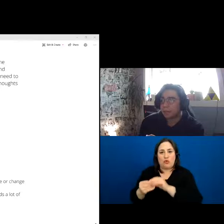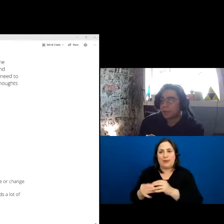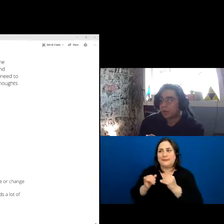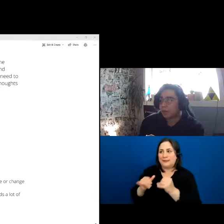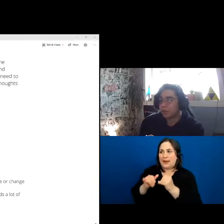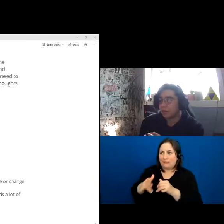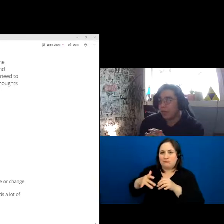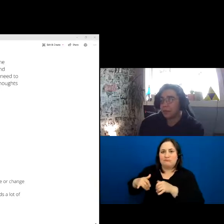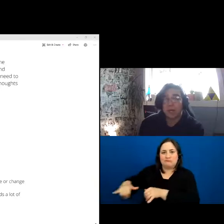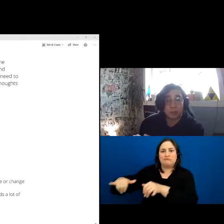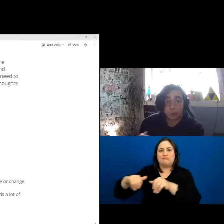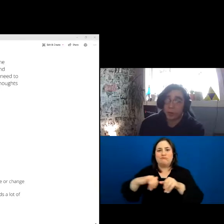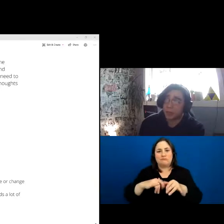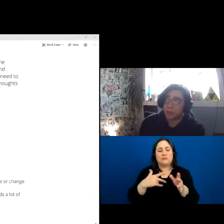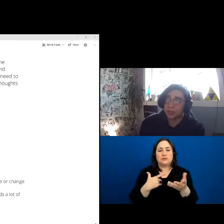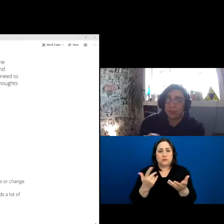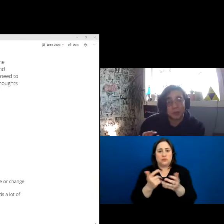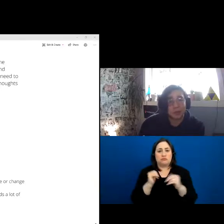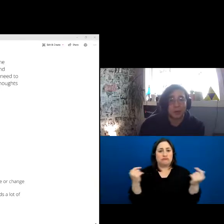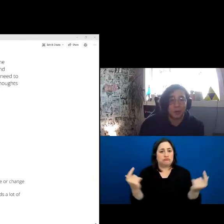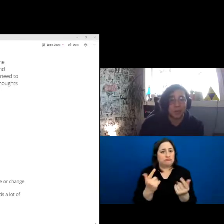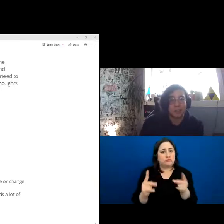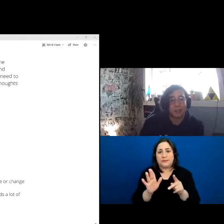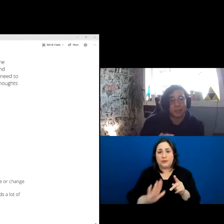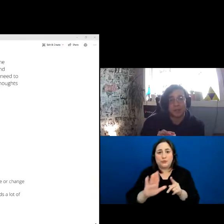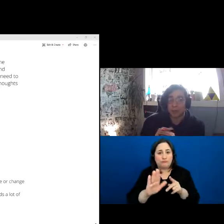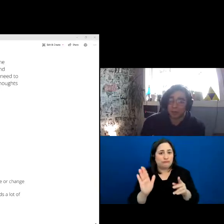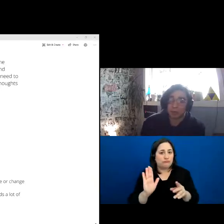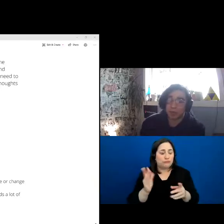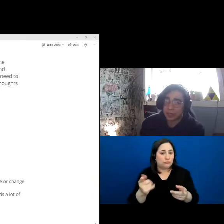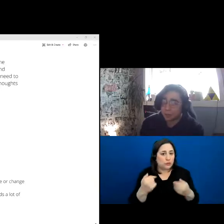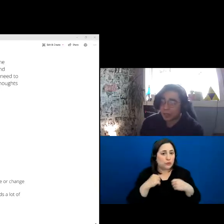So, everyone has full permission to use this story, to use this way of working and being.